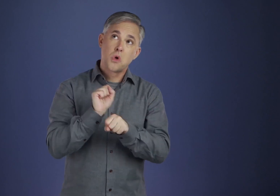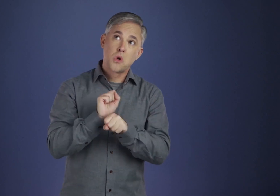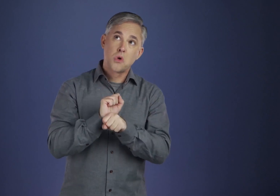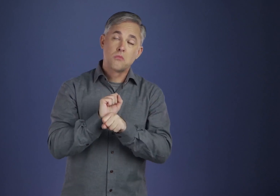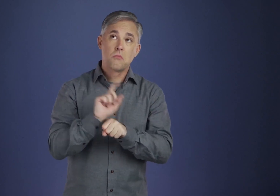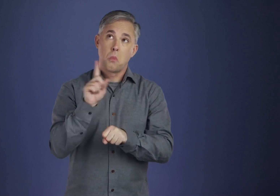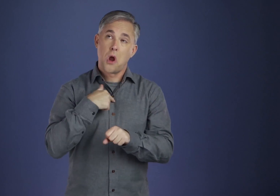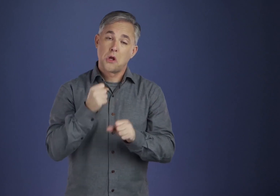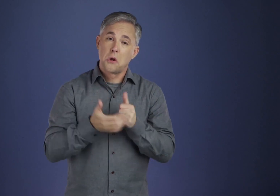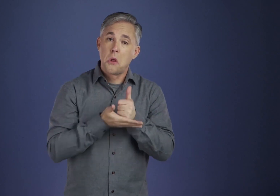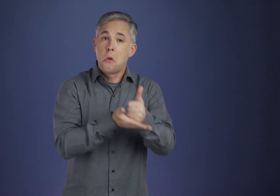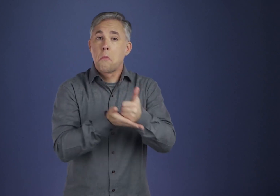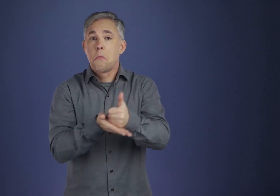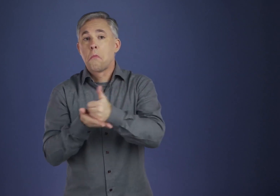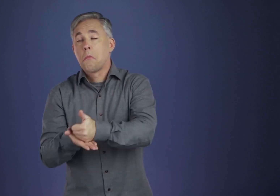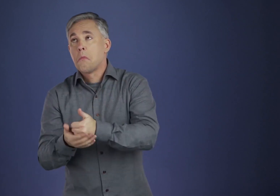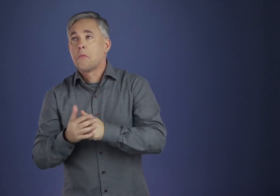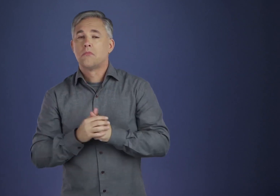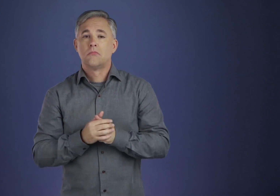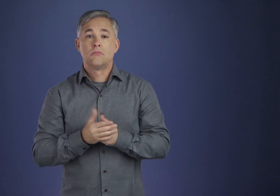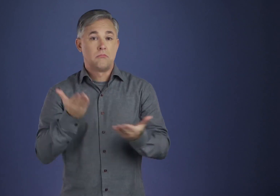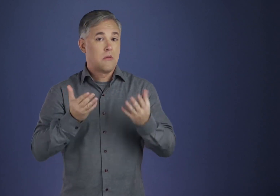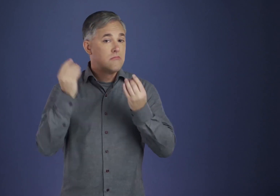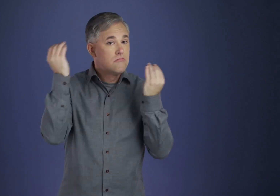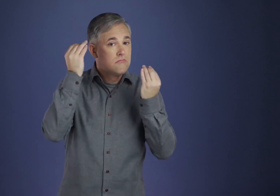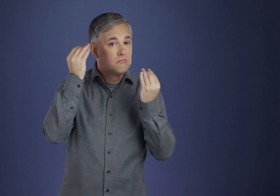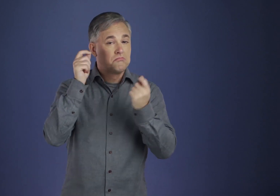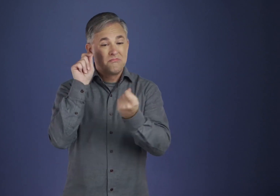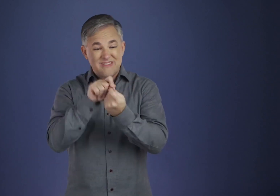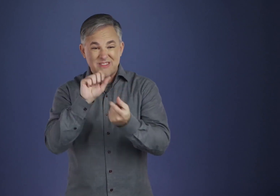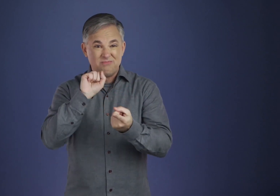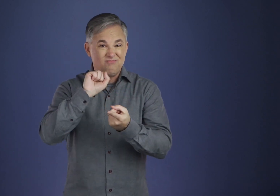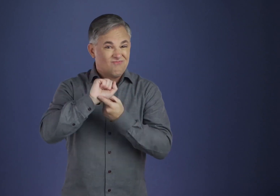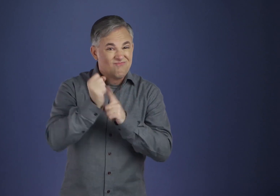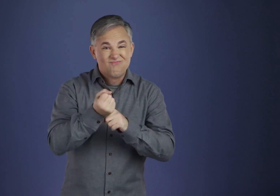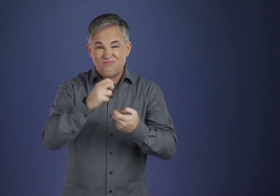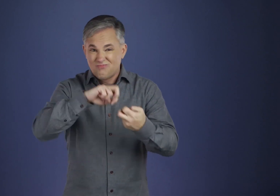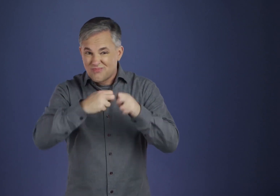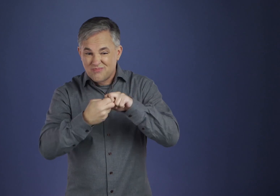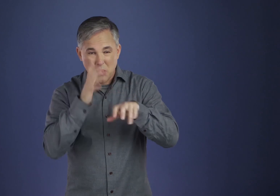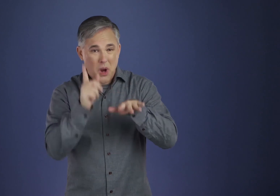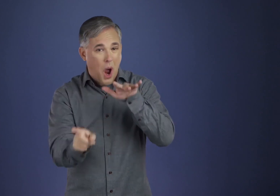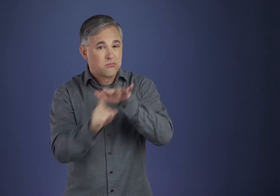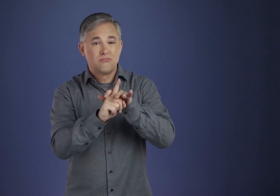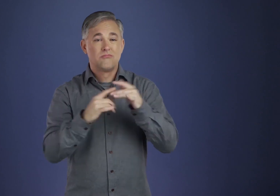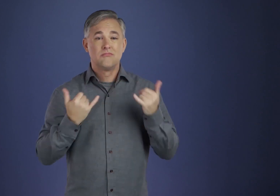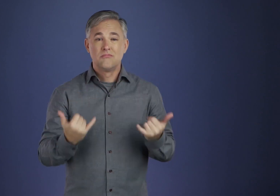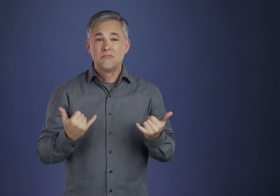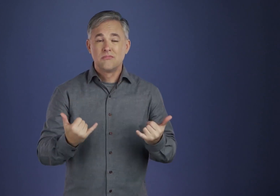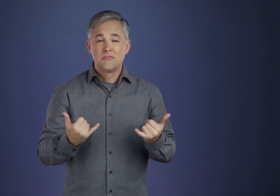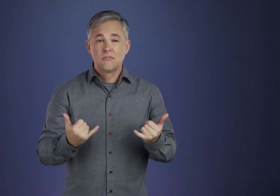In that case, we are asking God to do it our way. Therefore, we ought to consider each request